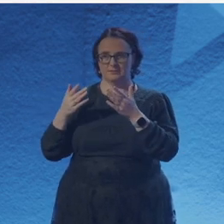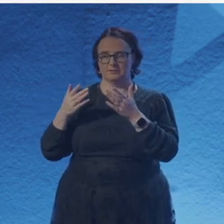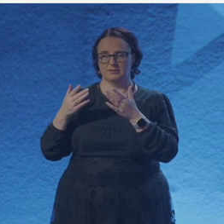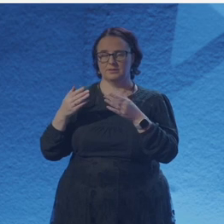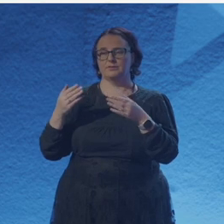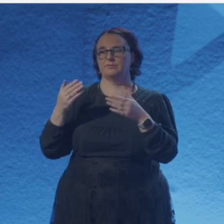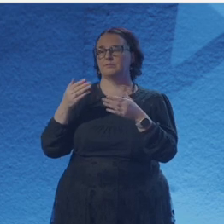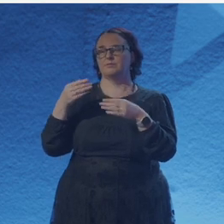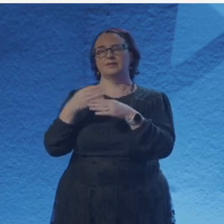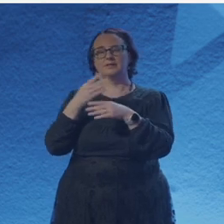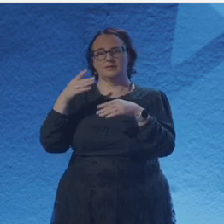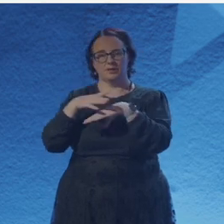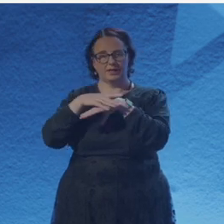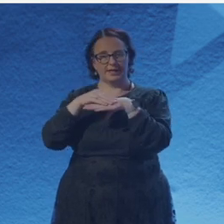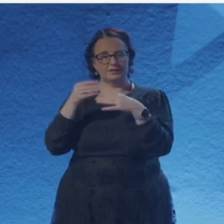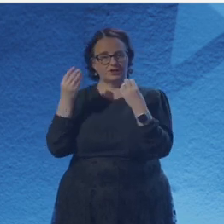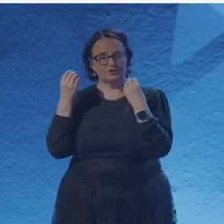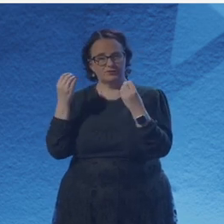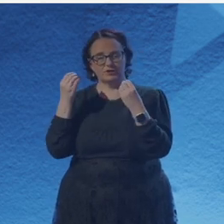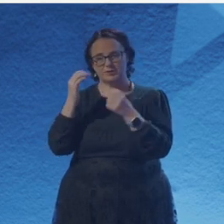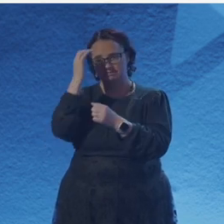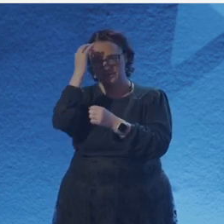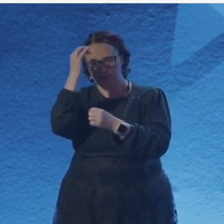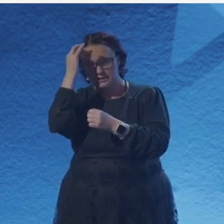Light received a not that light from their captains.